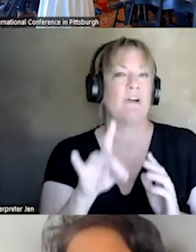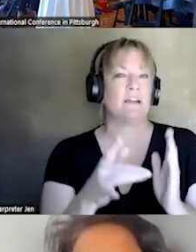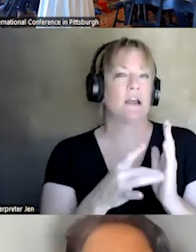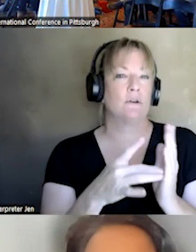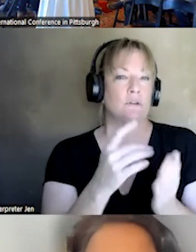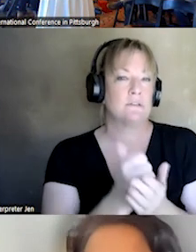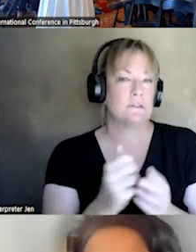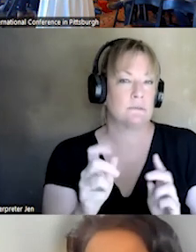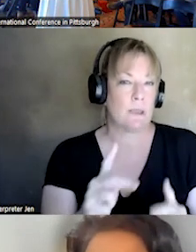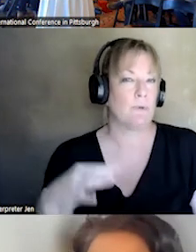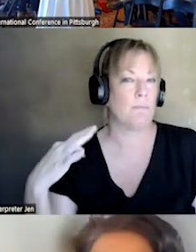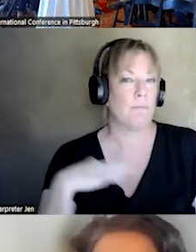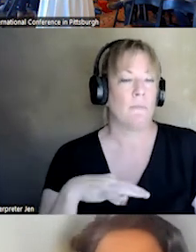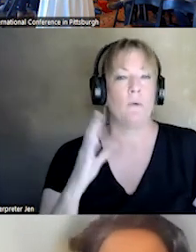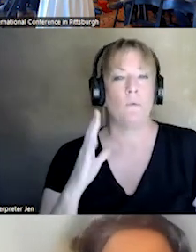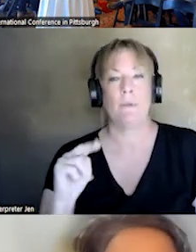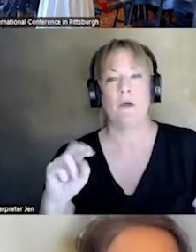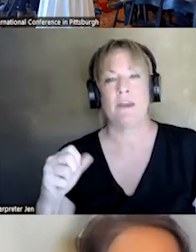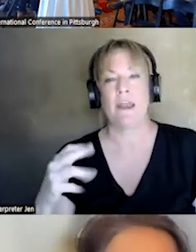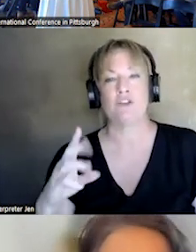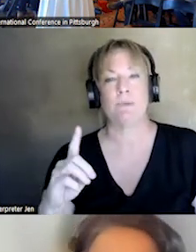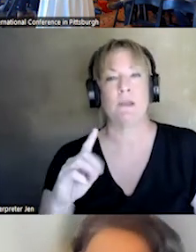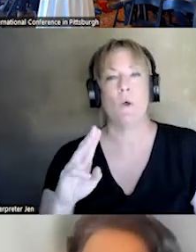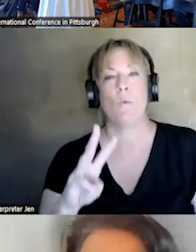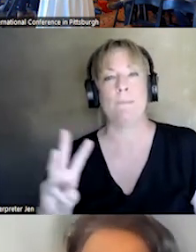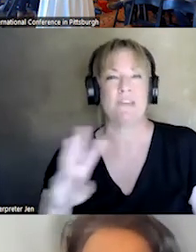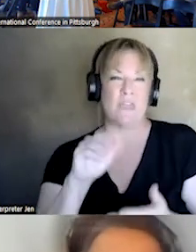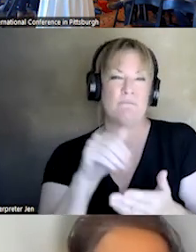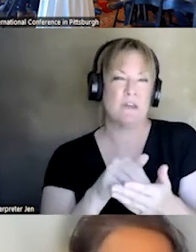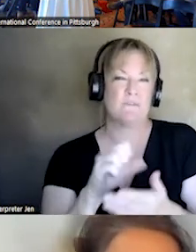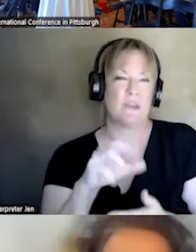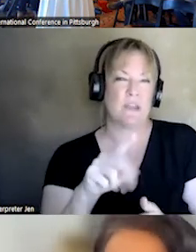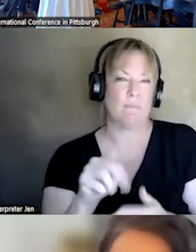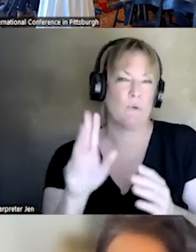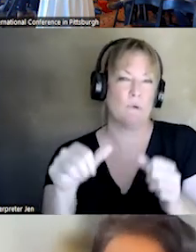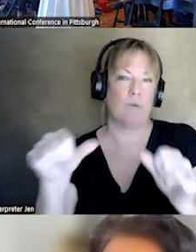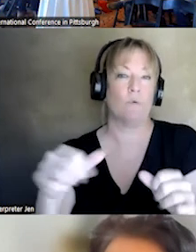THEY WILL BE ON THE NASMHPD WEBSITE, MID SEPTEMBER, EXCITED TO BE PART OF THE TEAM. EX LEN. THANK YOU SO MUCH. CONGRATULATIONS AGAIN ON YOUR NEW ROLE. EXCELLENT.